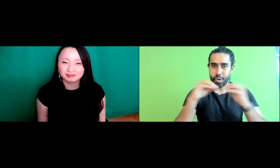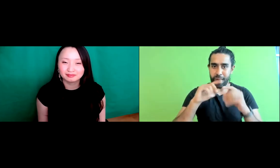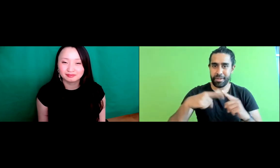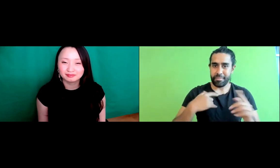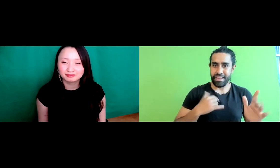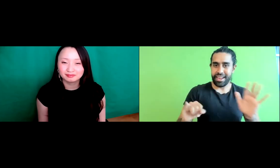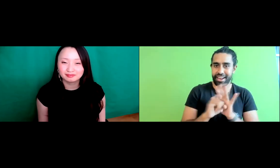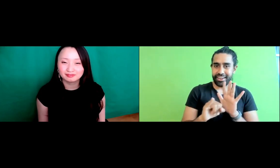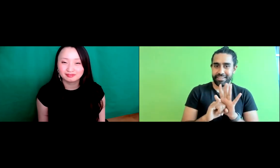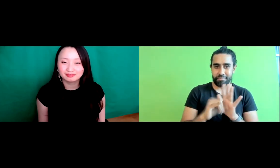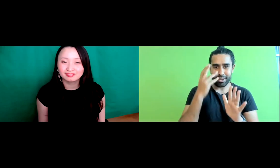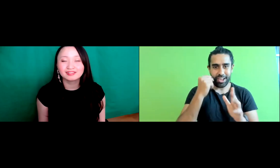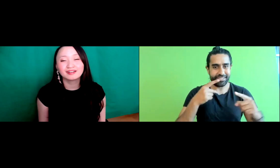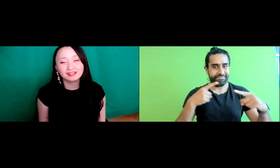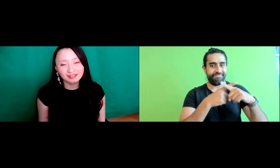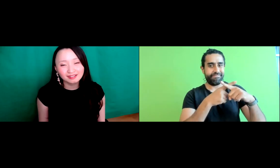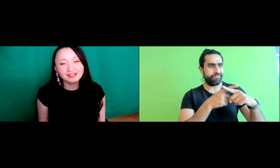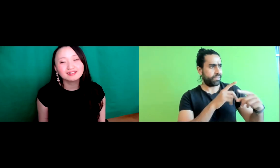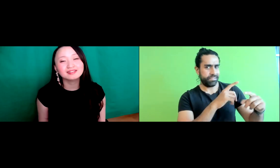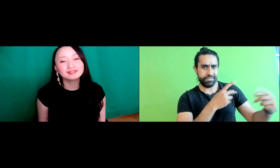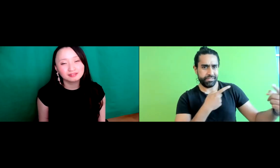It wasn't something I really thought about per se, it was just part of who we were so